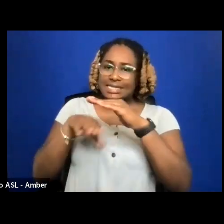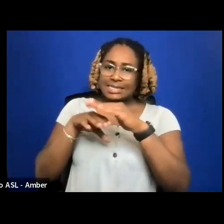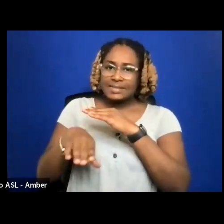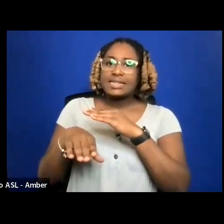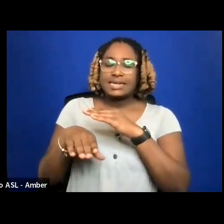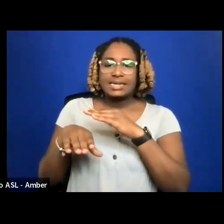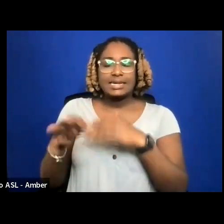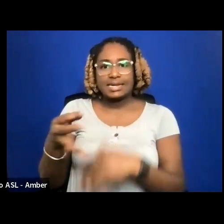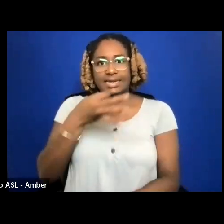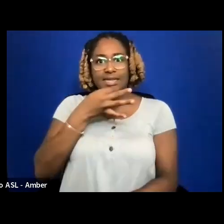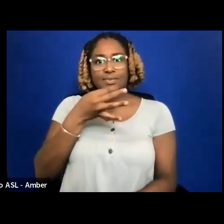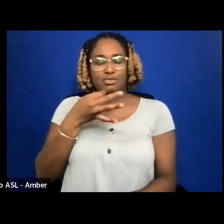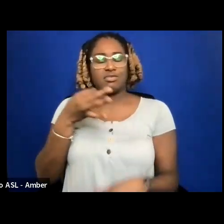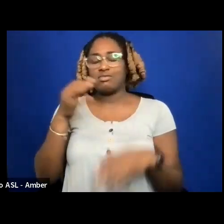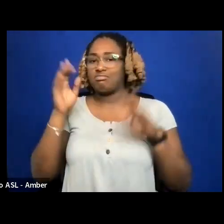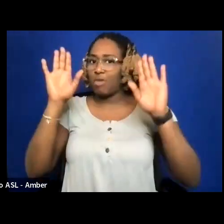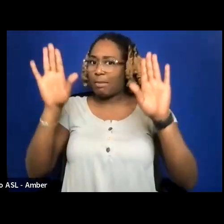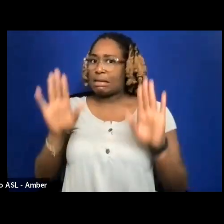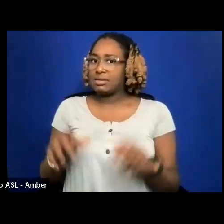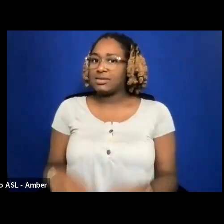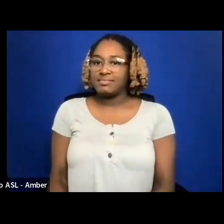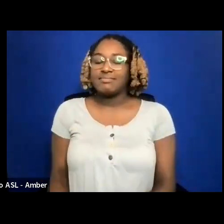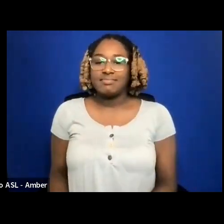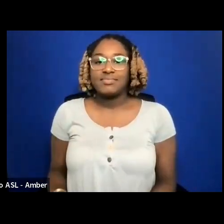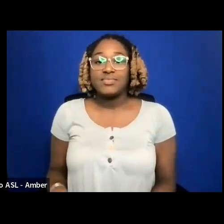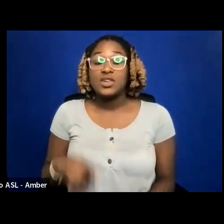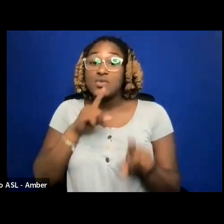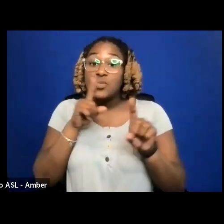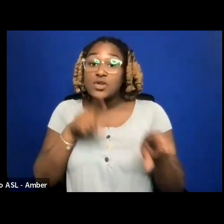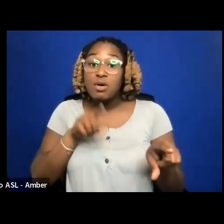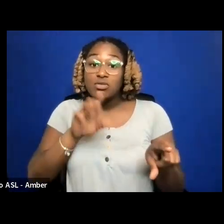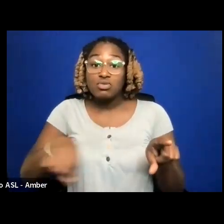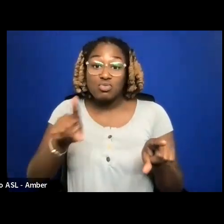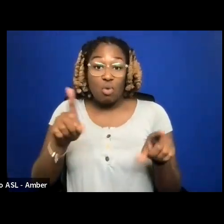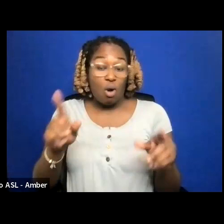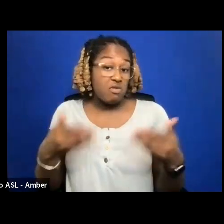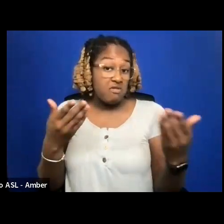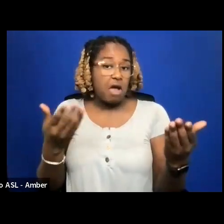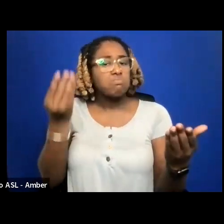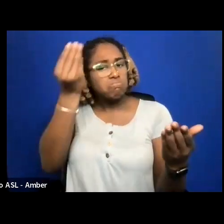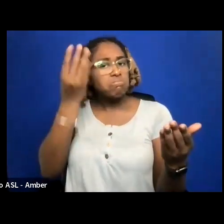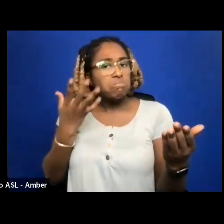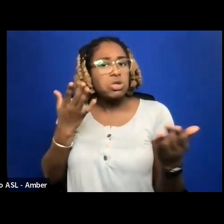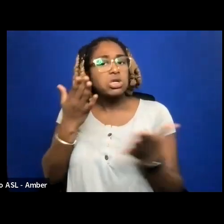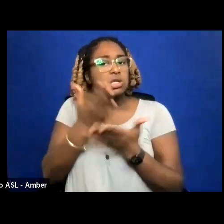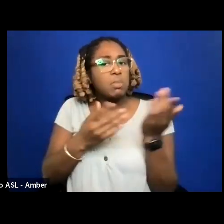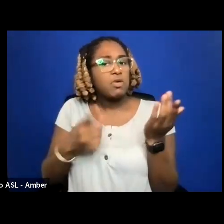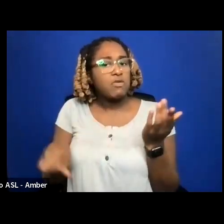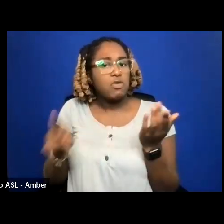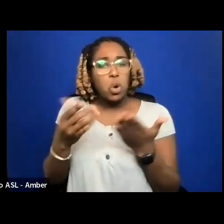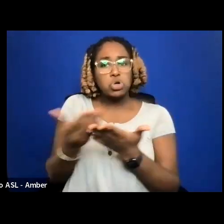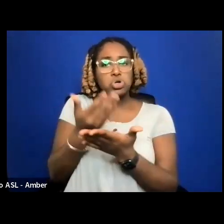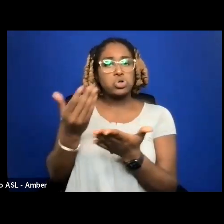THE RESPONSES THAT PROVIDED LET ME KNOW THAT SOME OF YOU WERE NEW TO THE INDUSTRY WHILE OTHERS HAVE